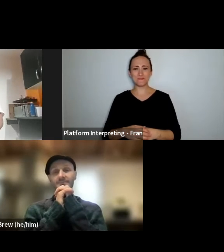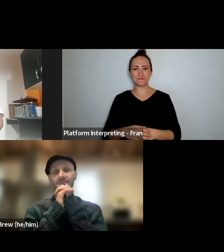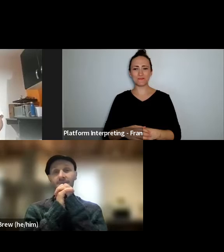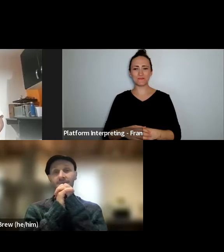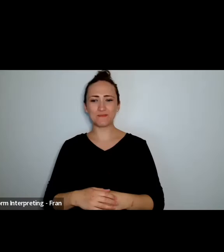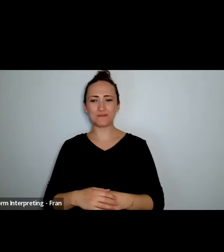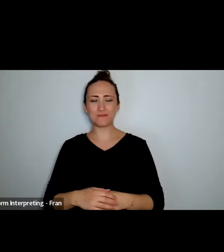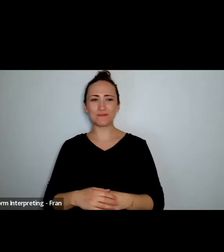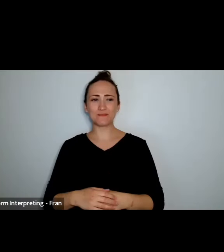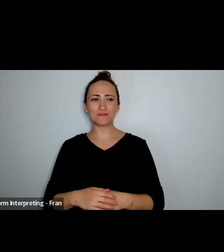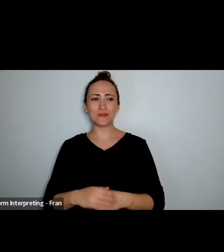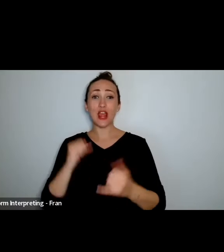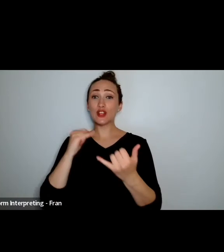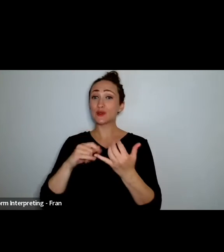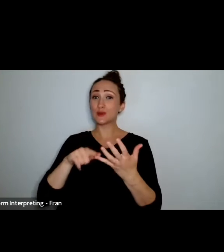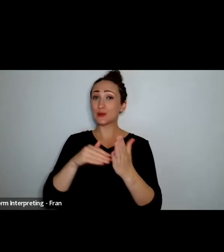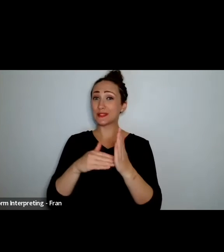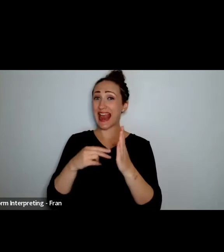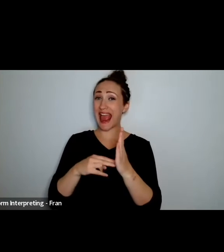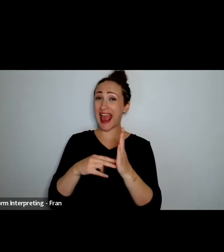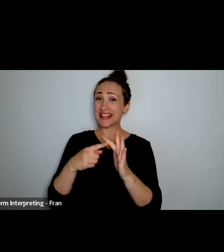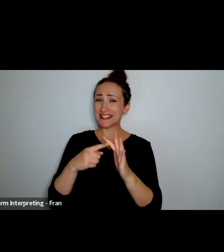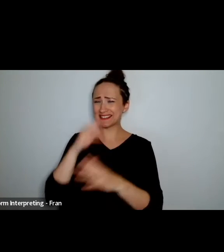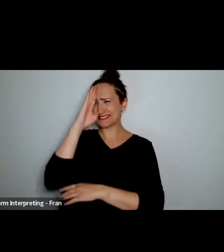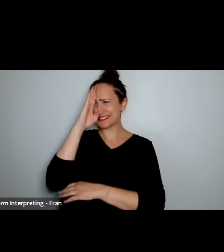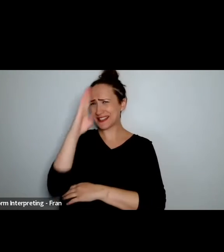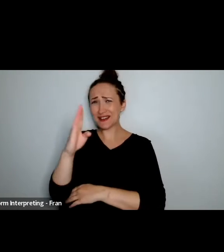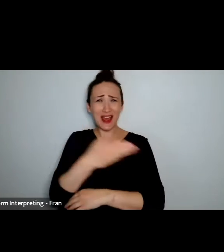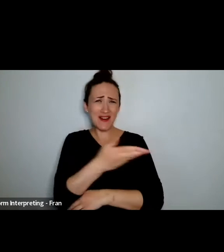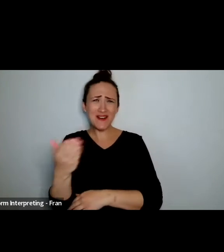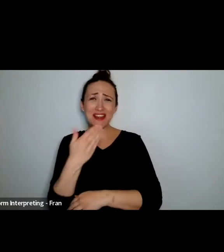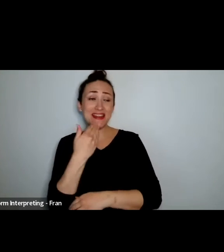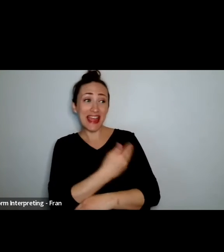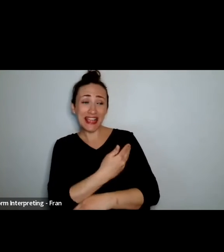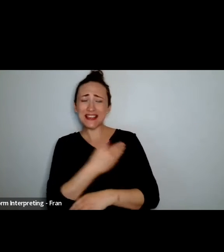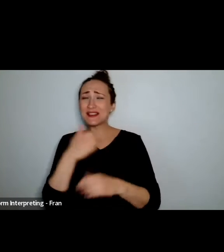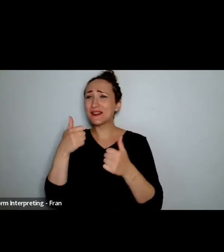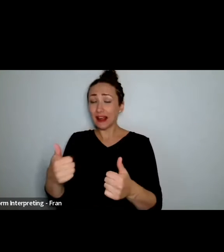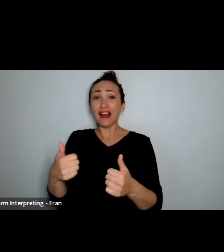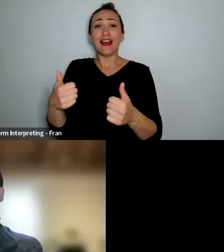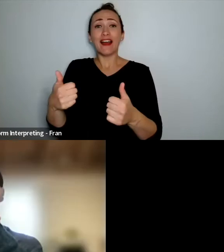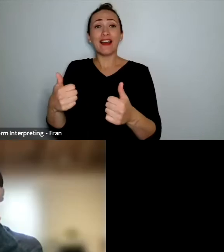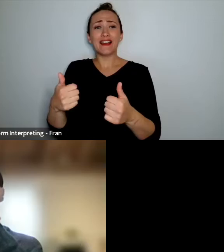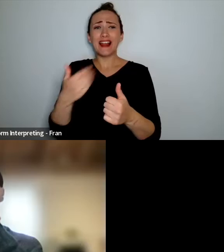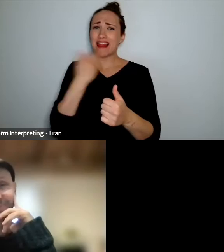Thanks Lusi, um kia ora Marc, welcome, lovely to have you here, lovely to see you thank you